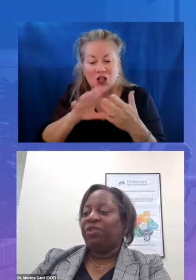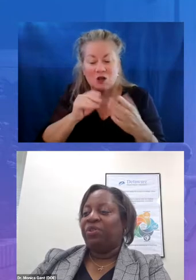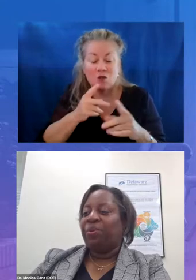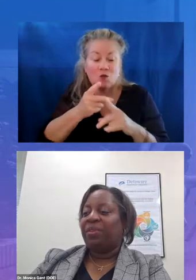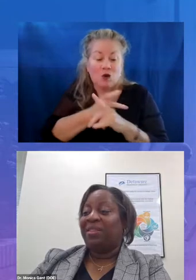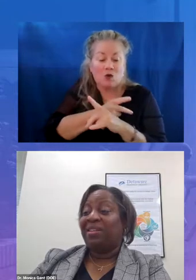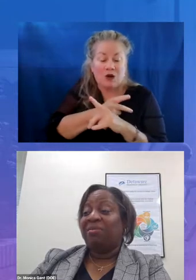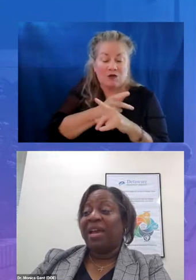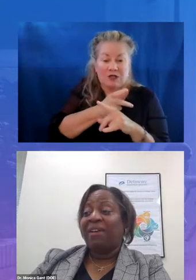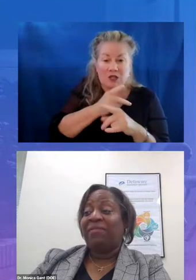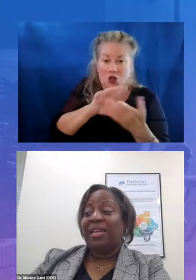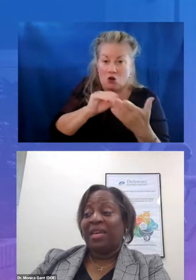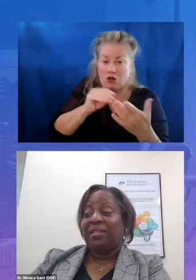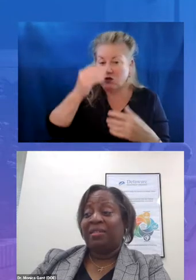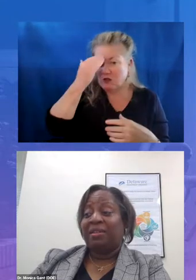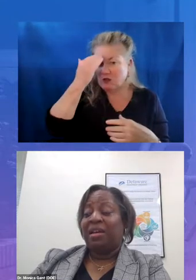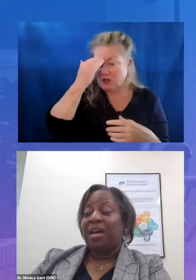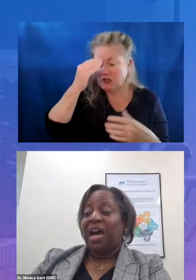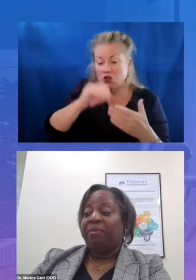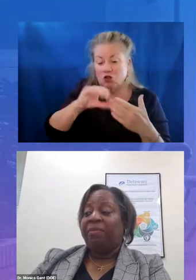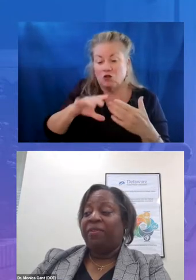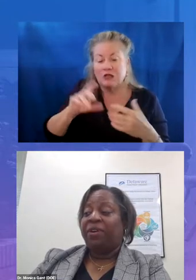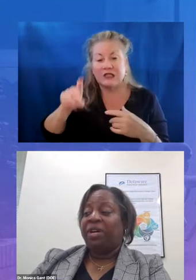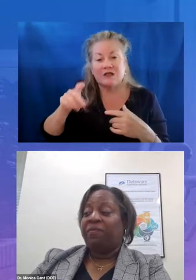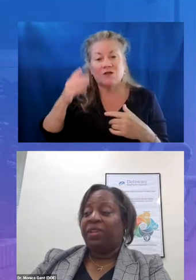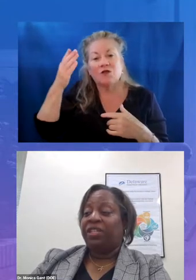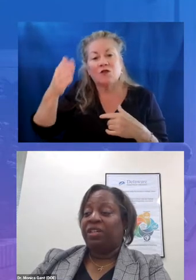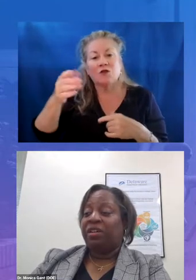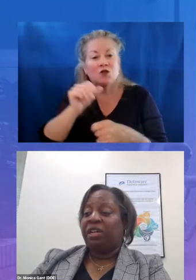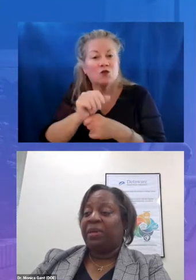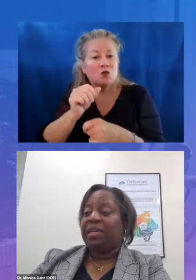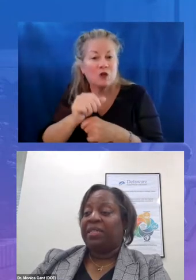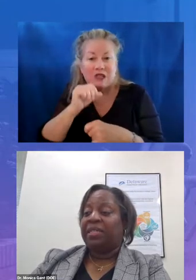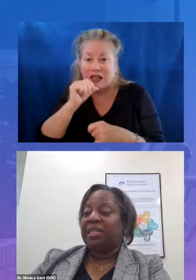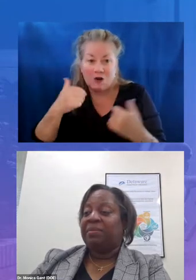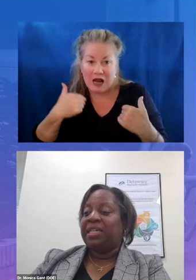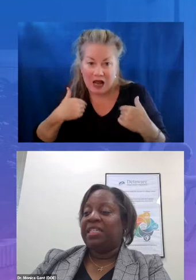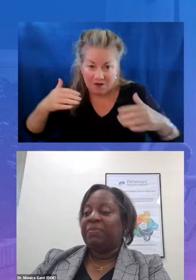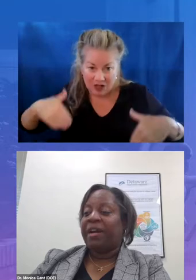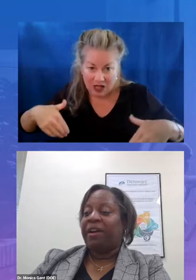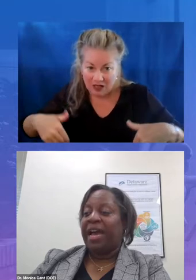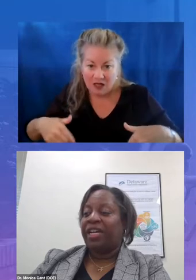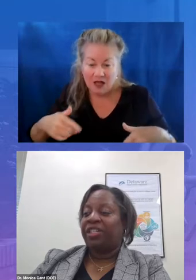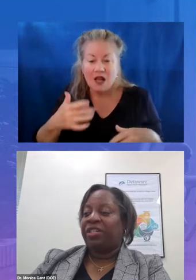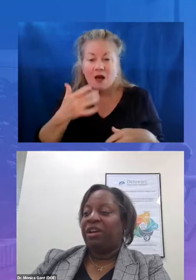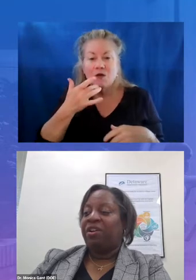work they don't have yet i prefer unfinished learning because it seems to inspire action